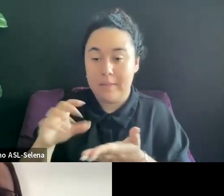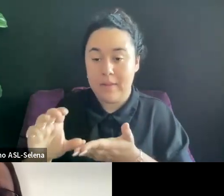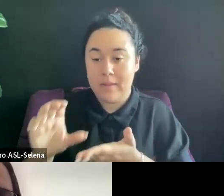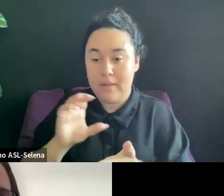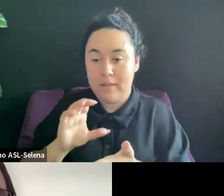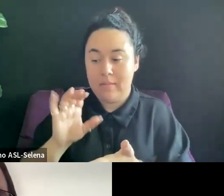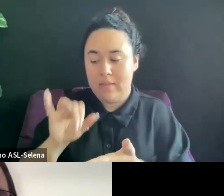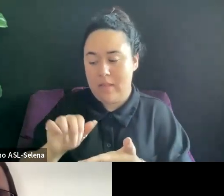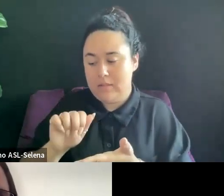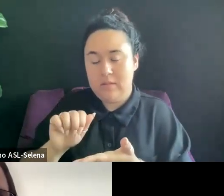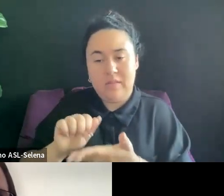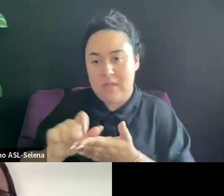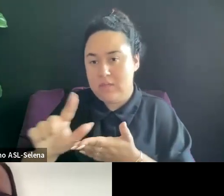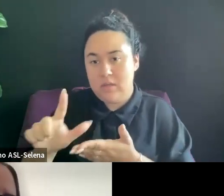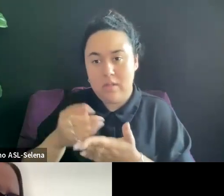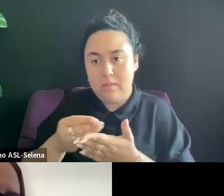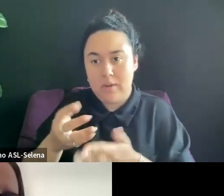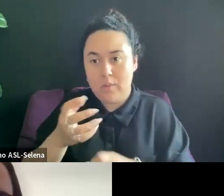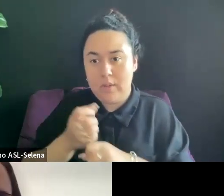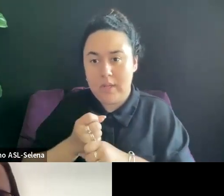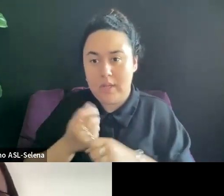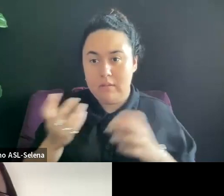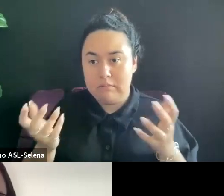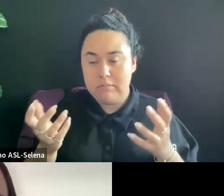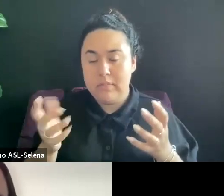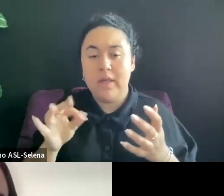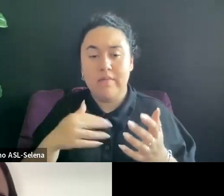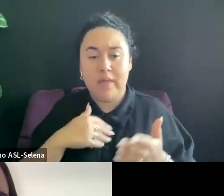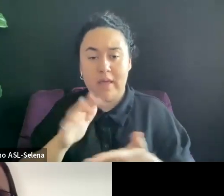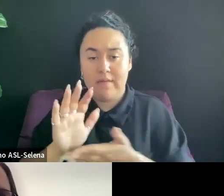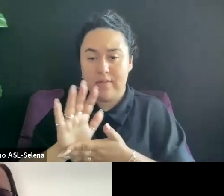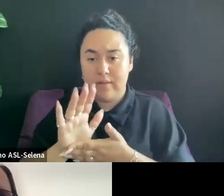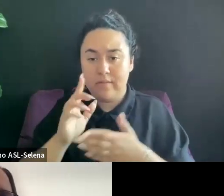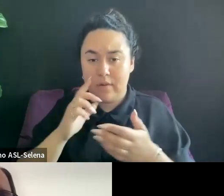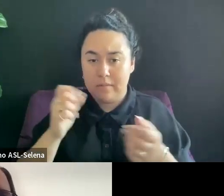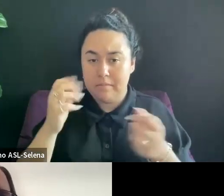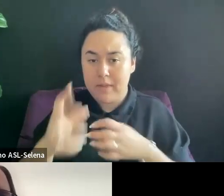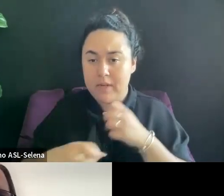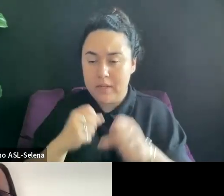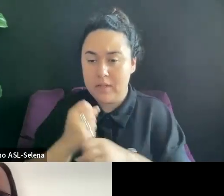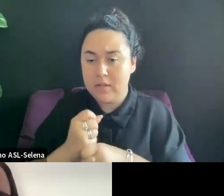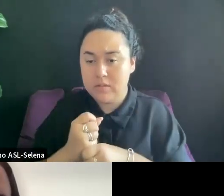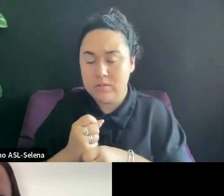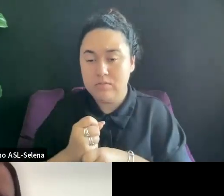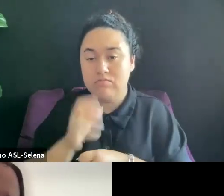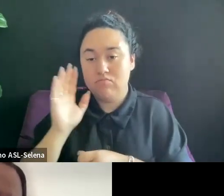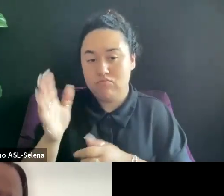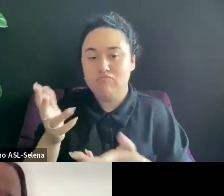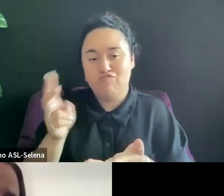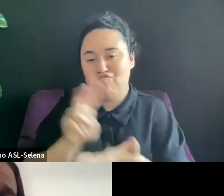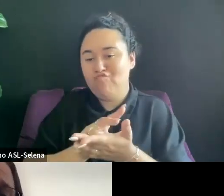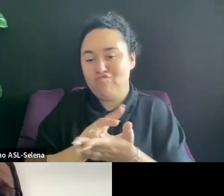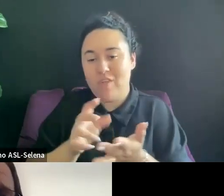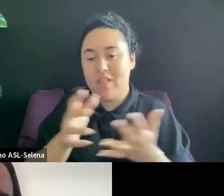FILM FOR YEARS, YOU ARE GOING THE LOSE OUT ON A LOT OF INCOME IS MY PERSONAL OPINION.